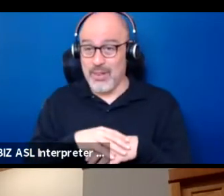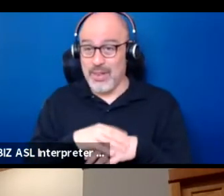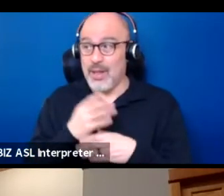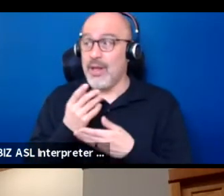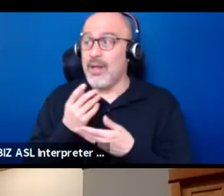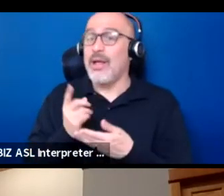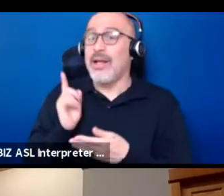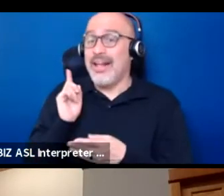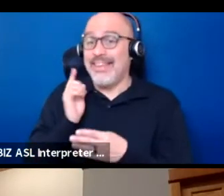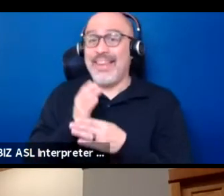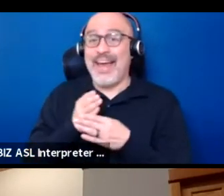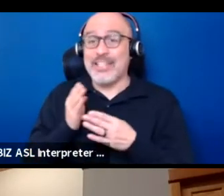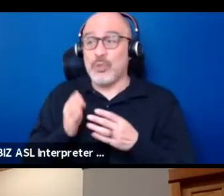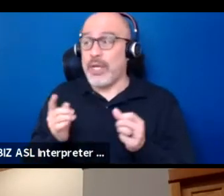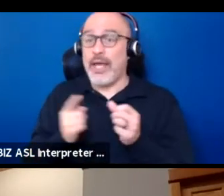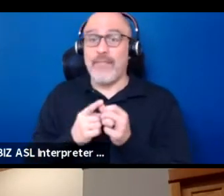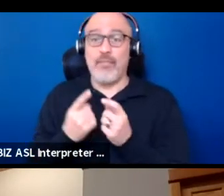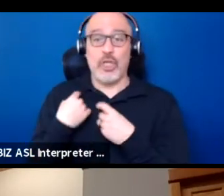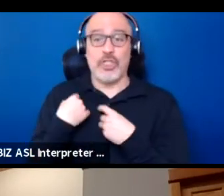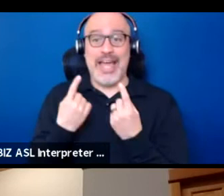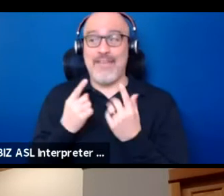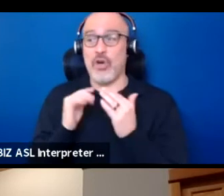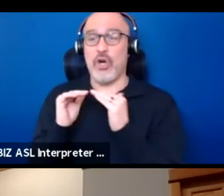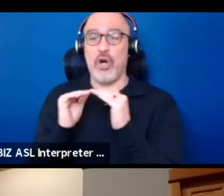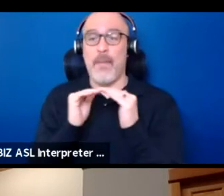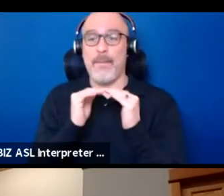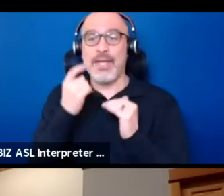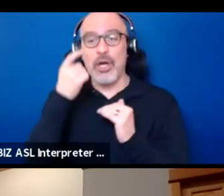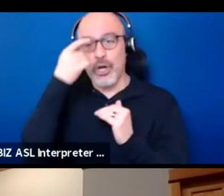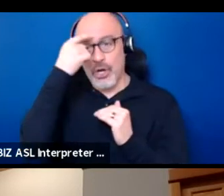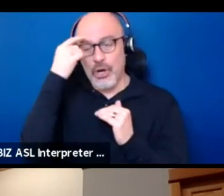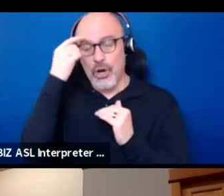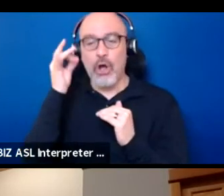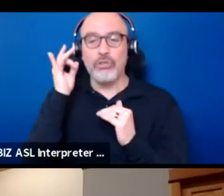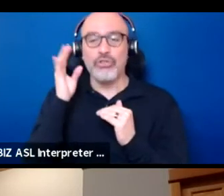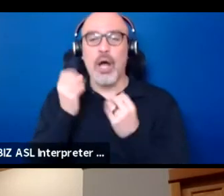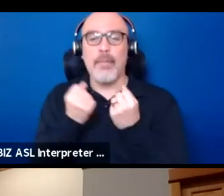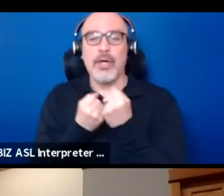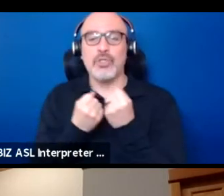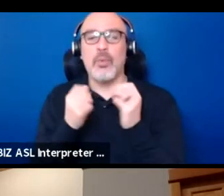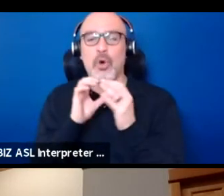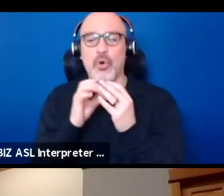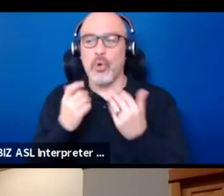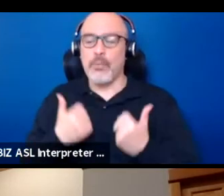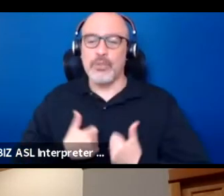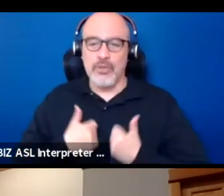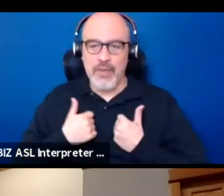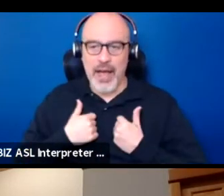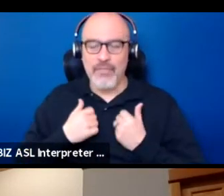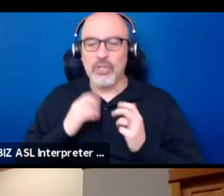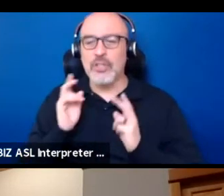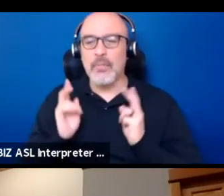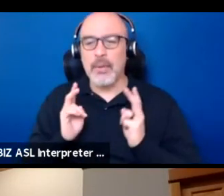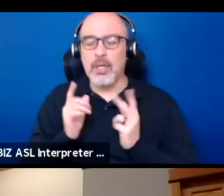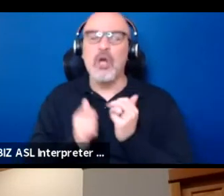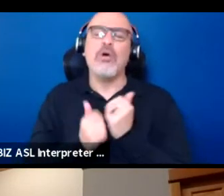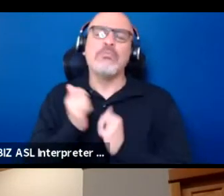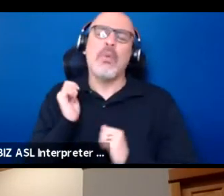a first ever peer Thomas support group for survivors of people and it was mostly theater people